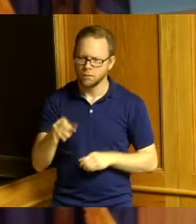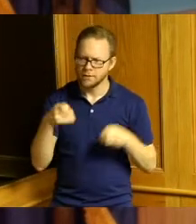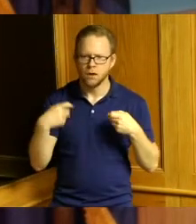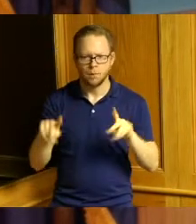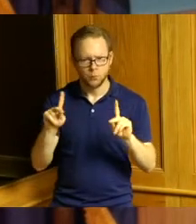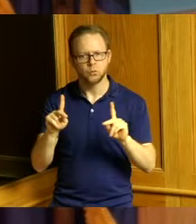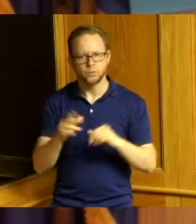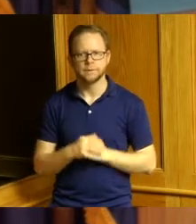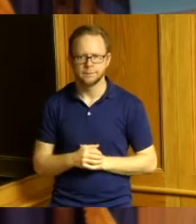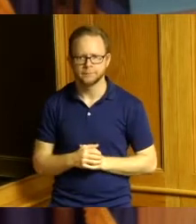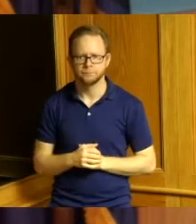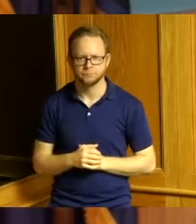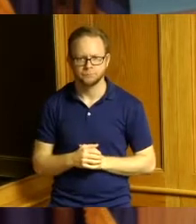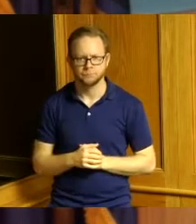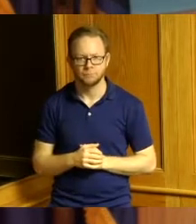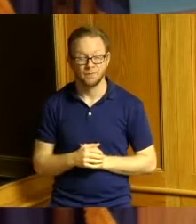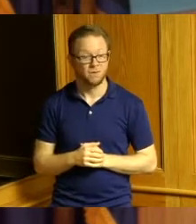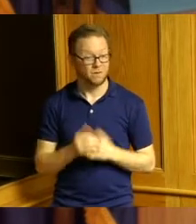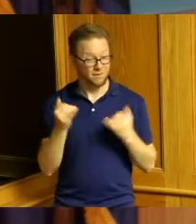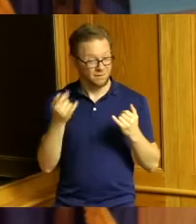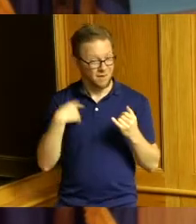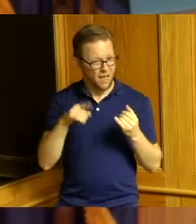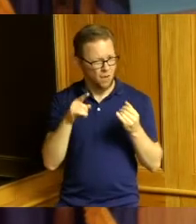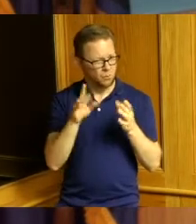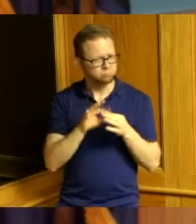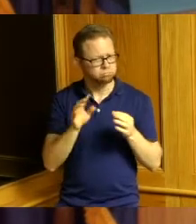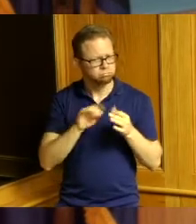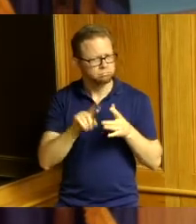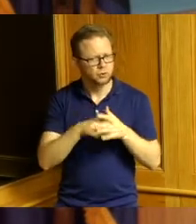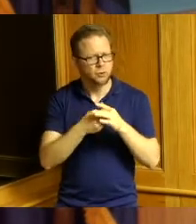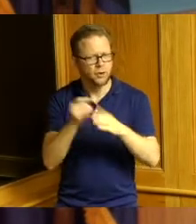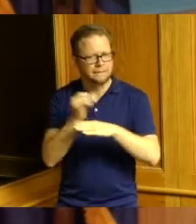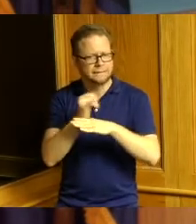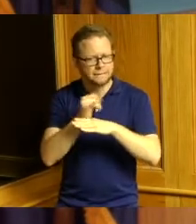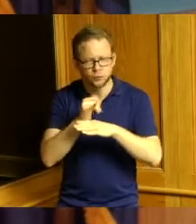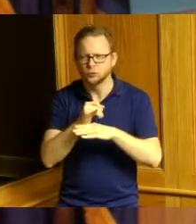we're saying we're going to have an internship an aggressive internship fellowship program